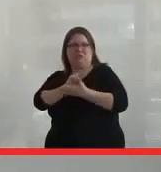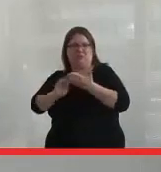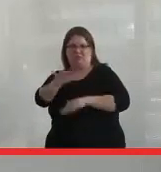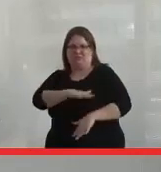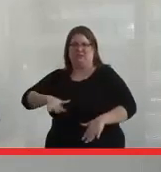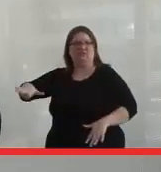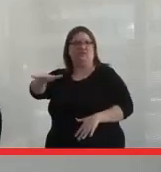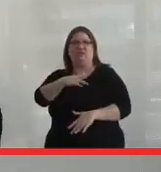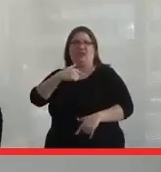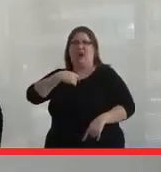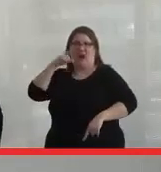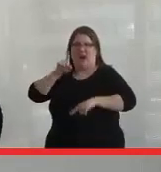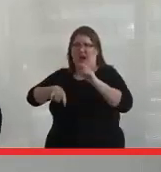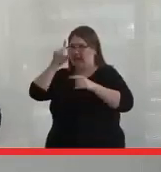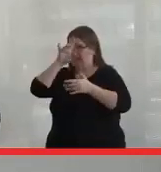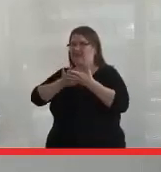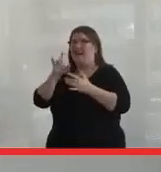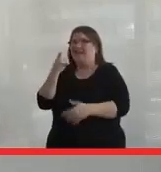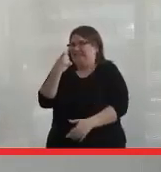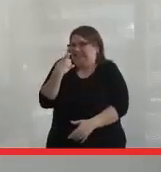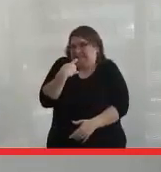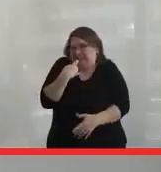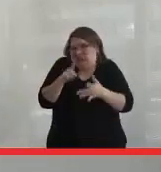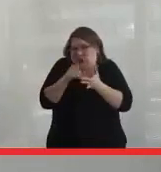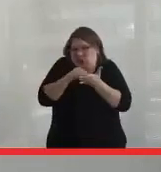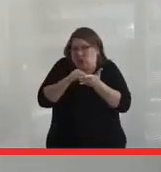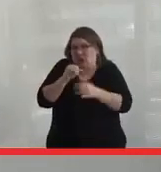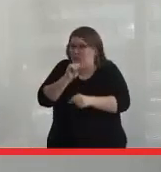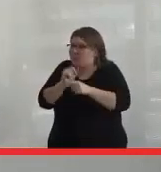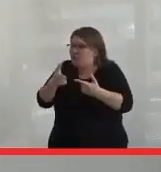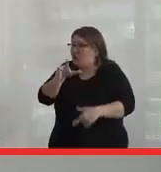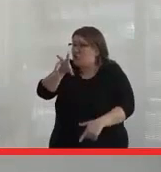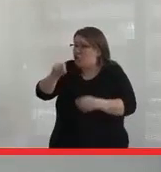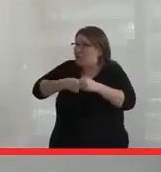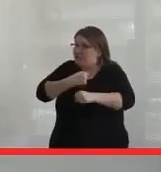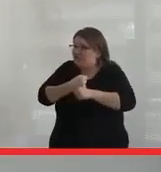and I can't believe that I'm only just now learning about it and I've been here for 30 years.